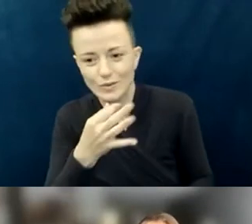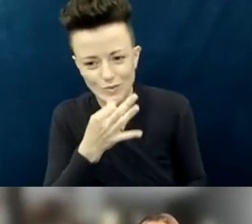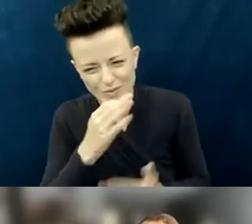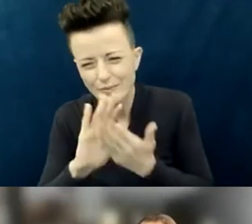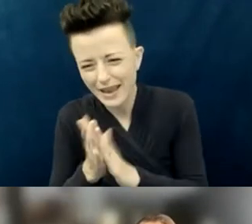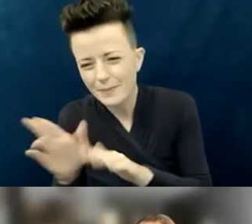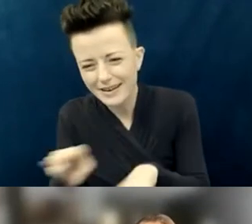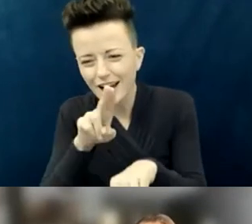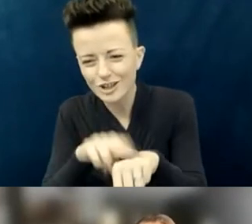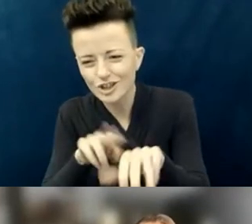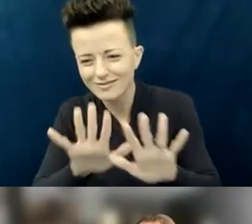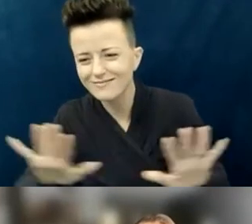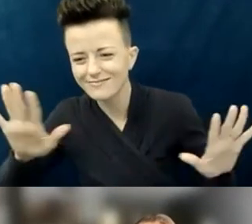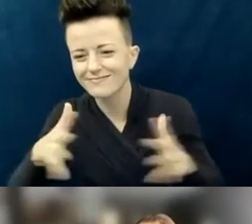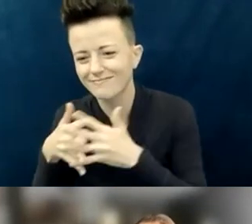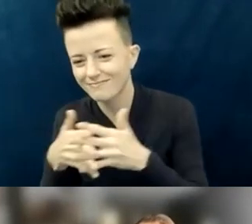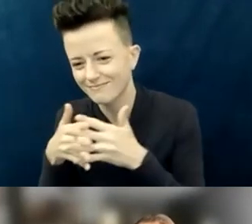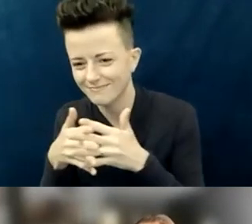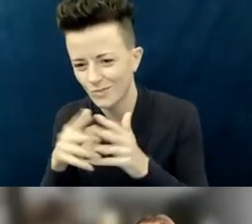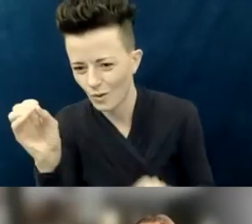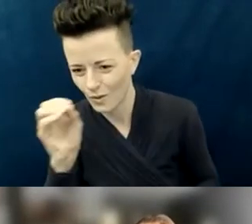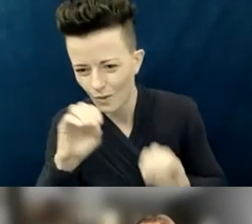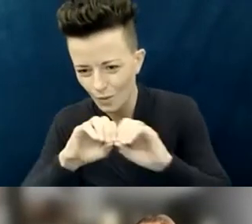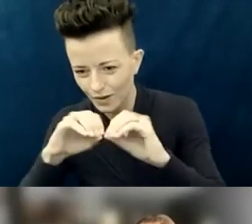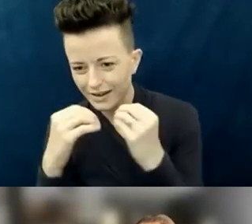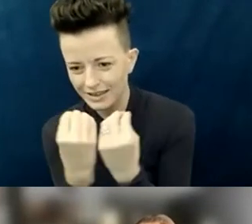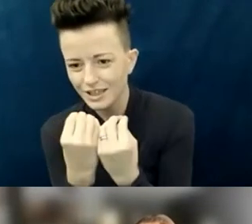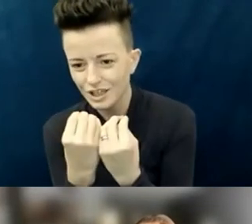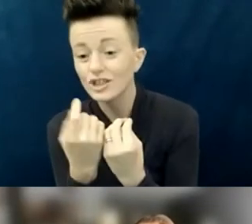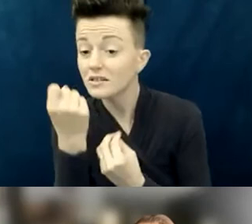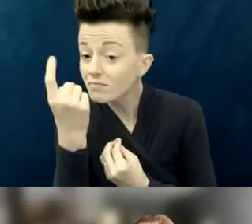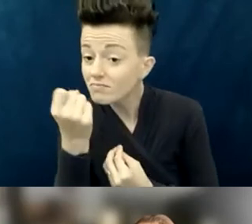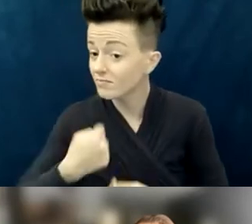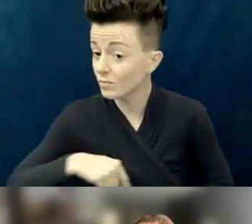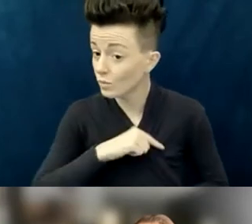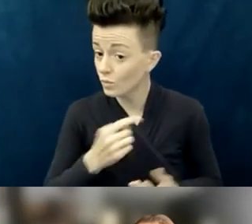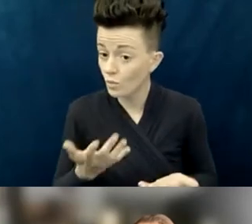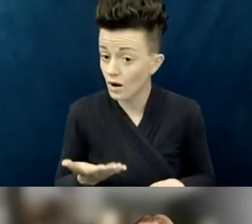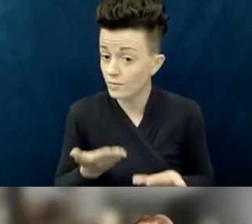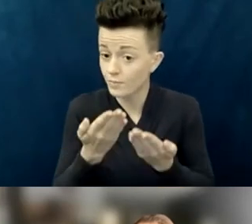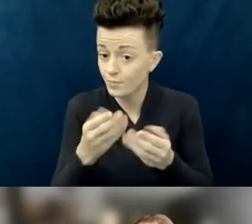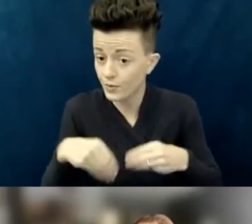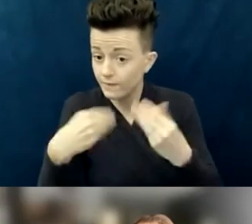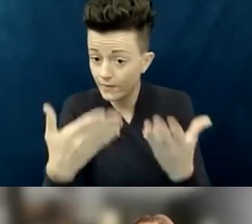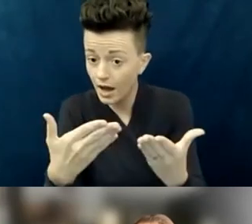What we do is, basically, to provide some organizational assistance to churches, not necessarily in our area